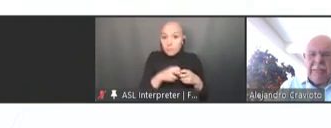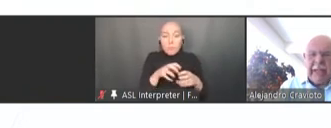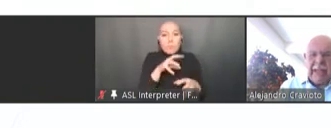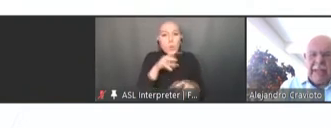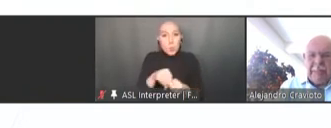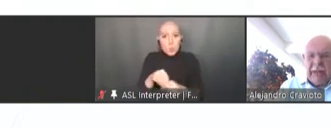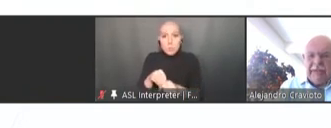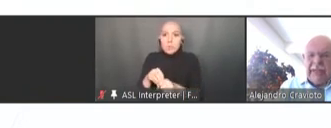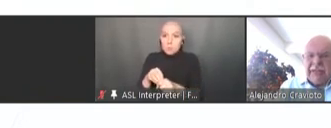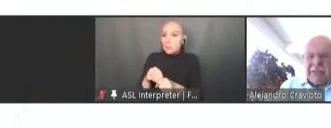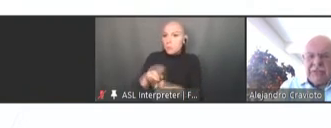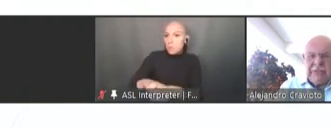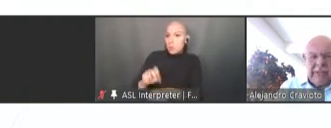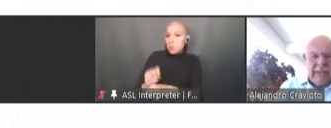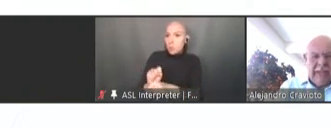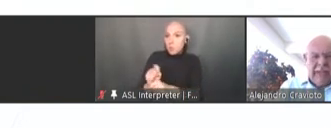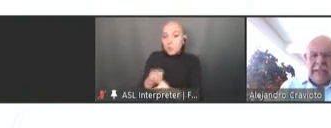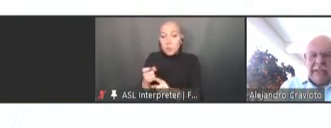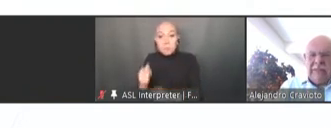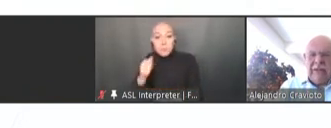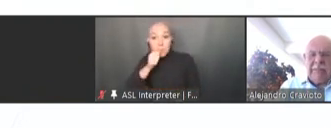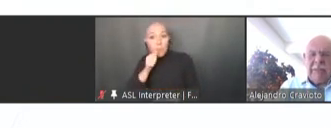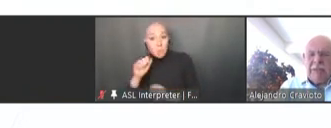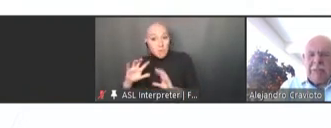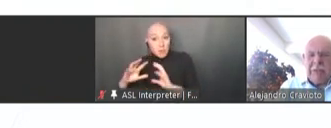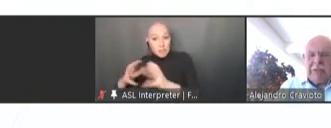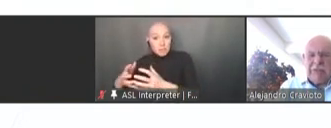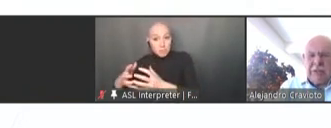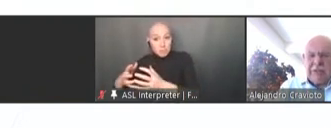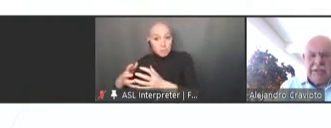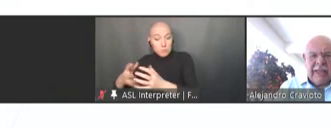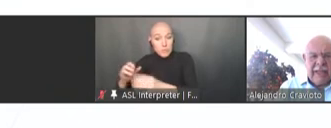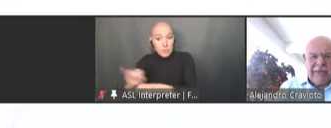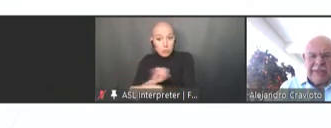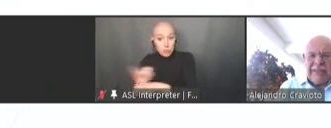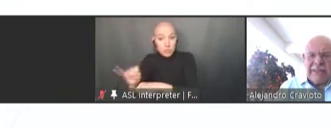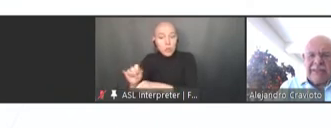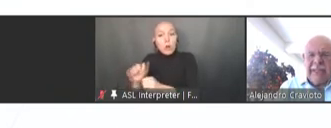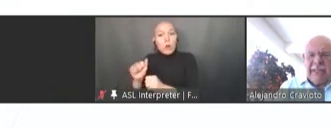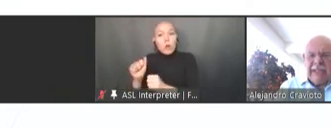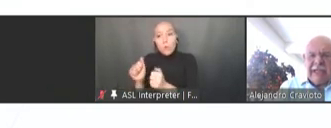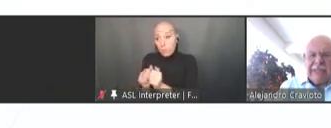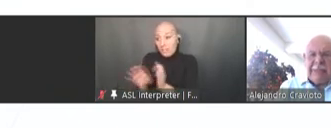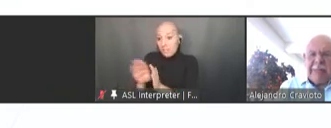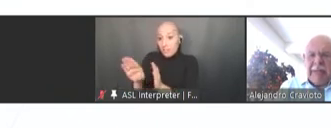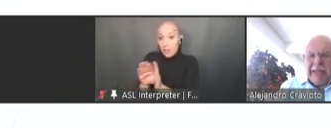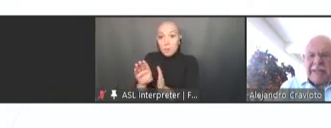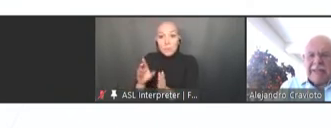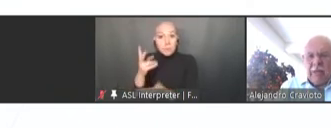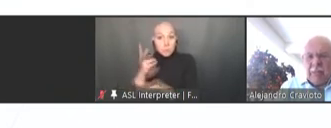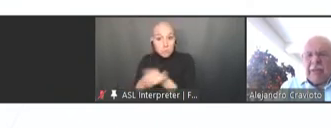by private industry in the development of both drugs and vaccines that have been placed openly